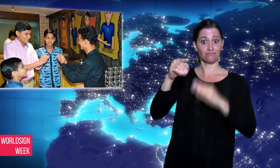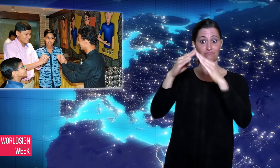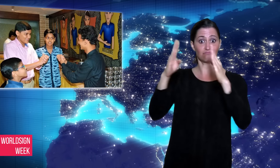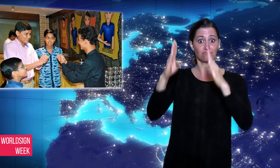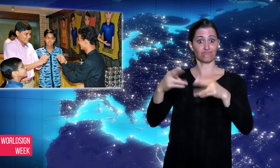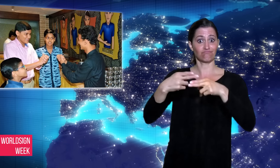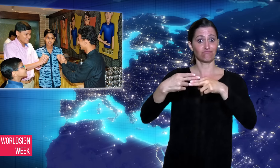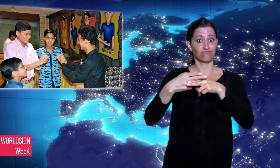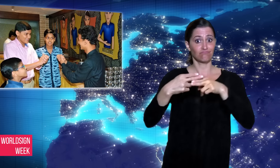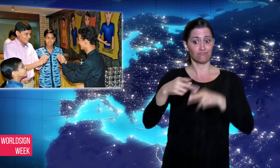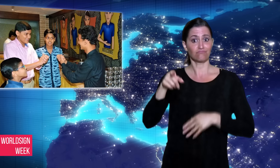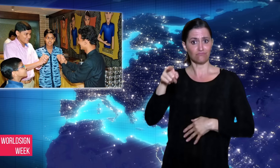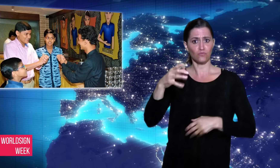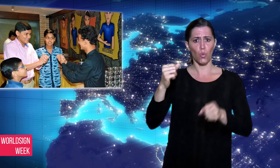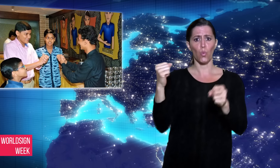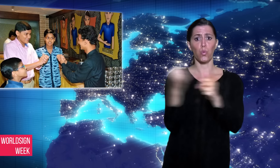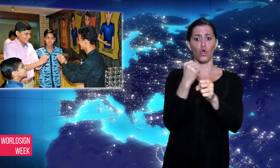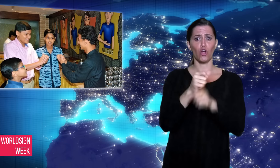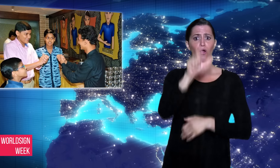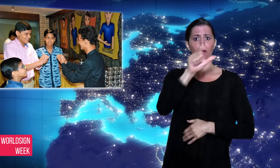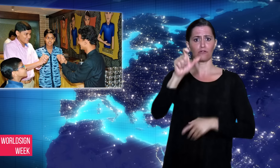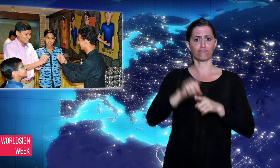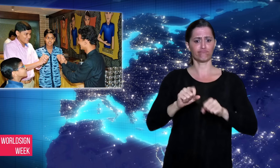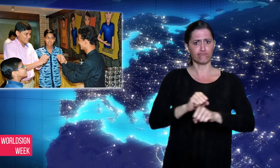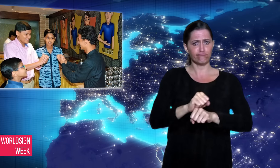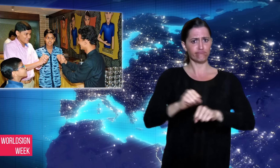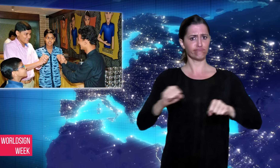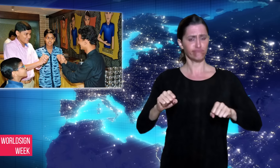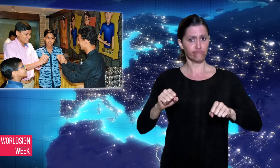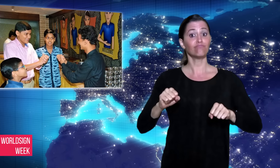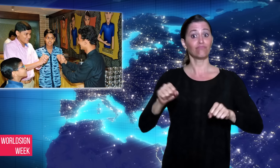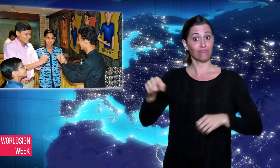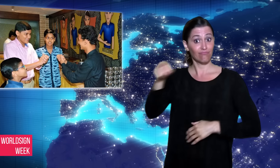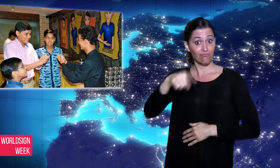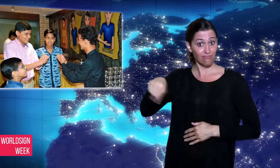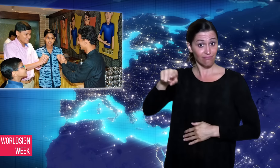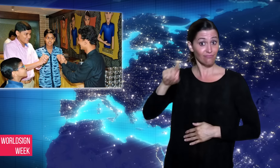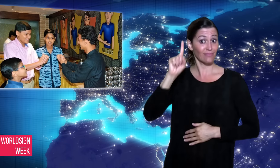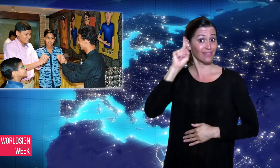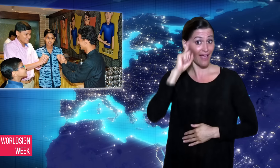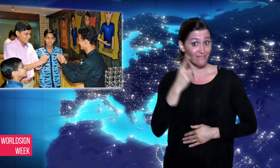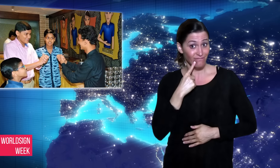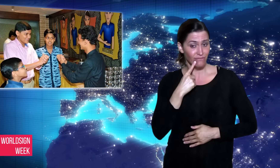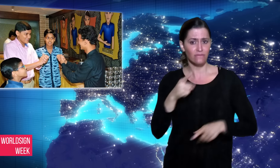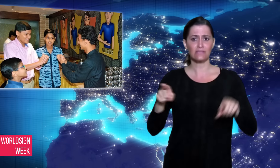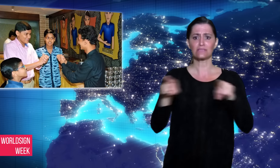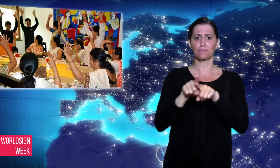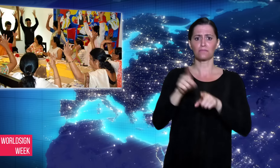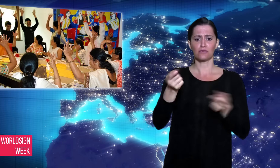working in the kitchen. Posters in